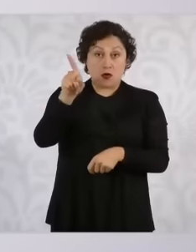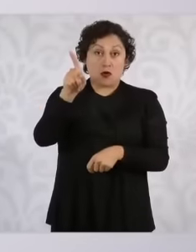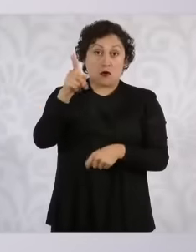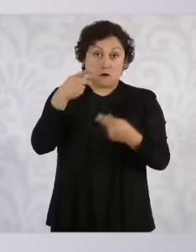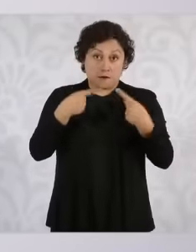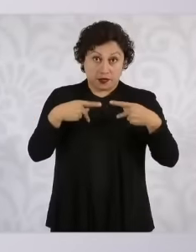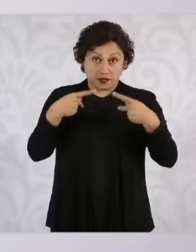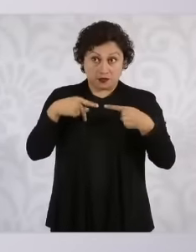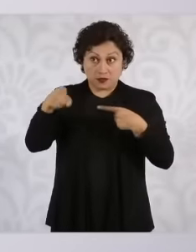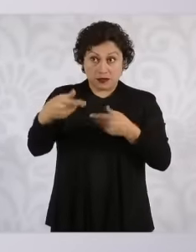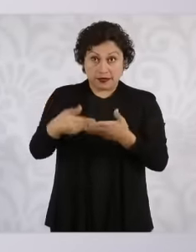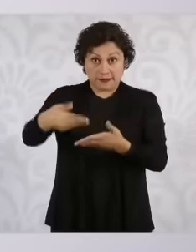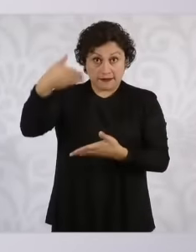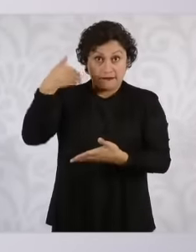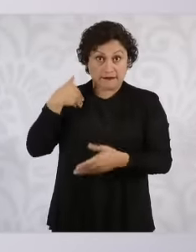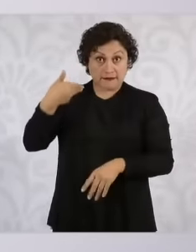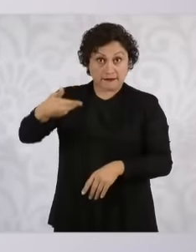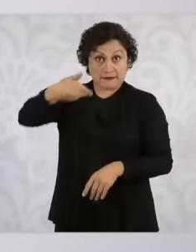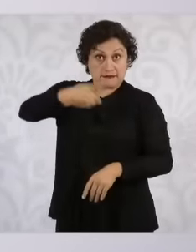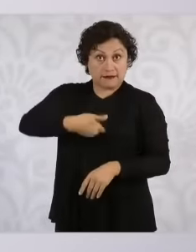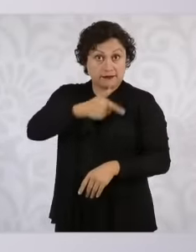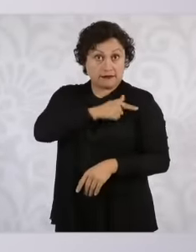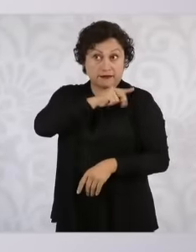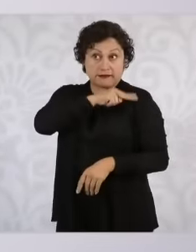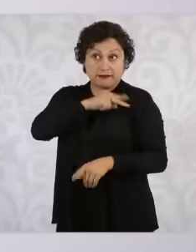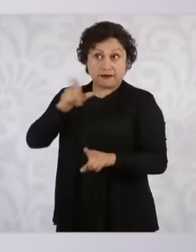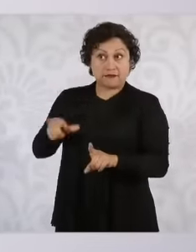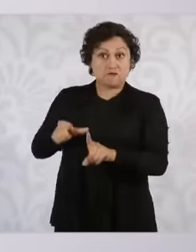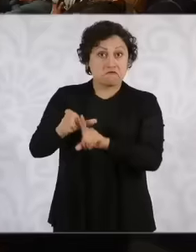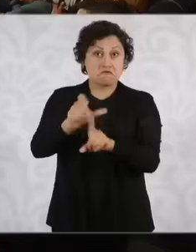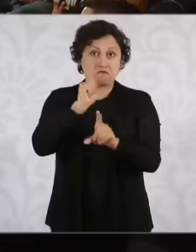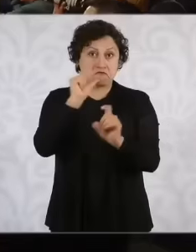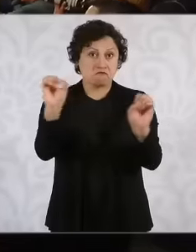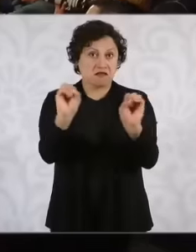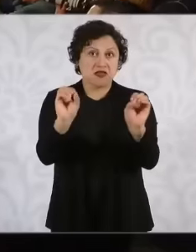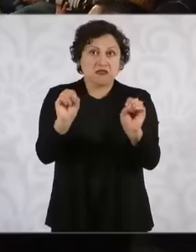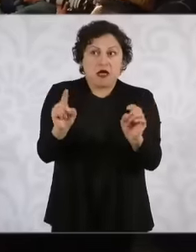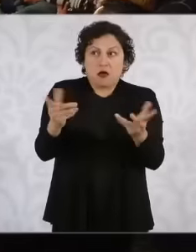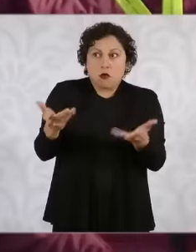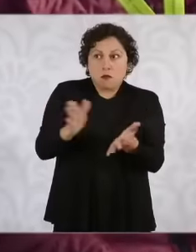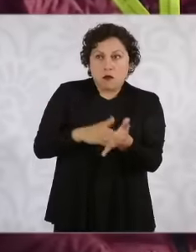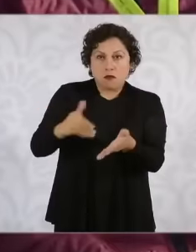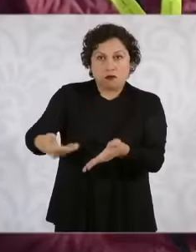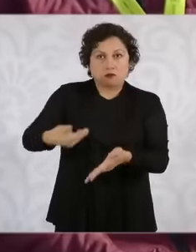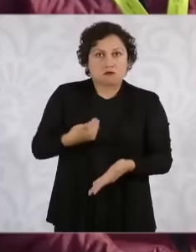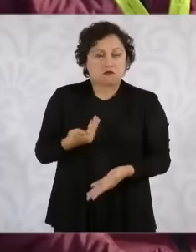security request from the person referred to to the National Guard or to the National Guard. the Secretary of Security he was going with someone with